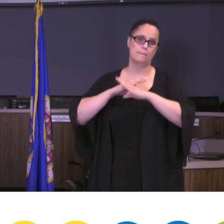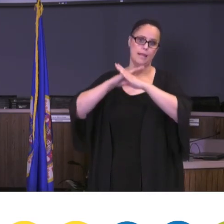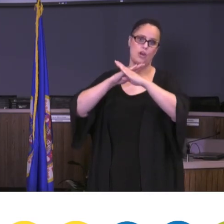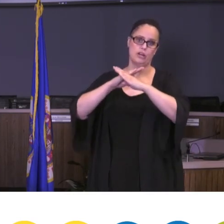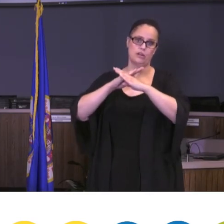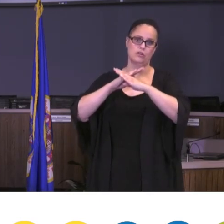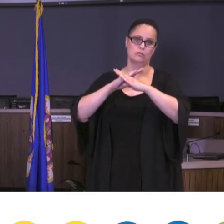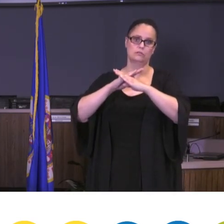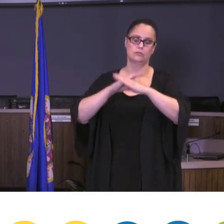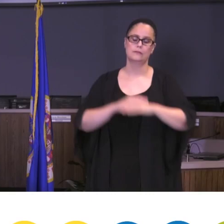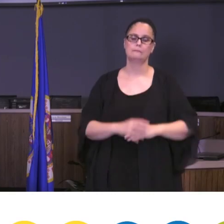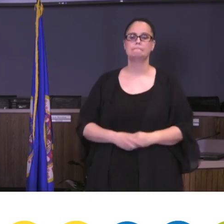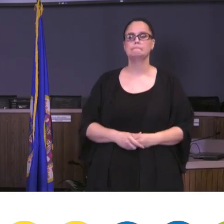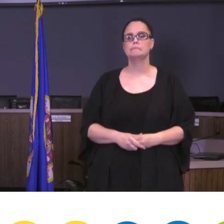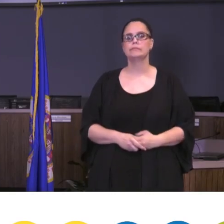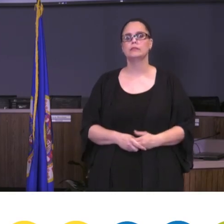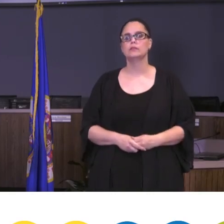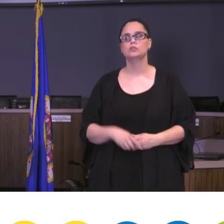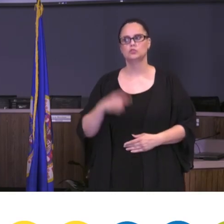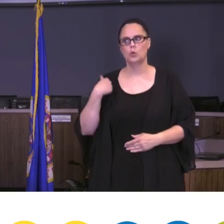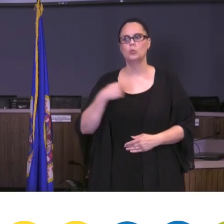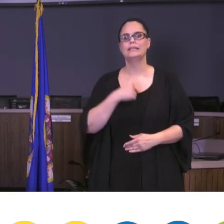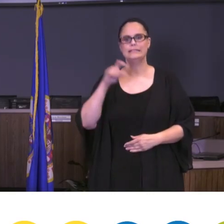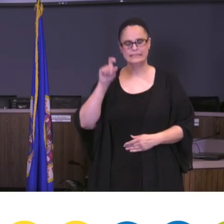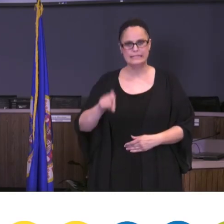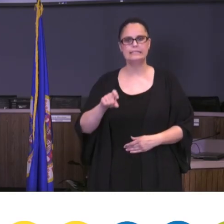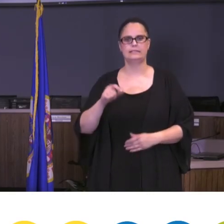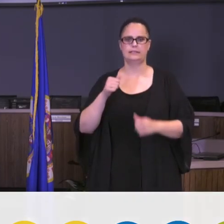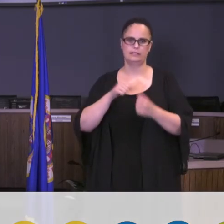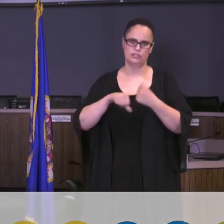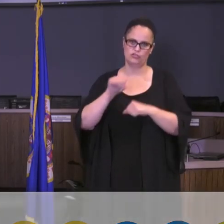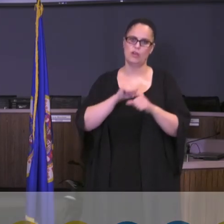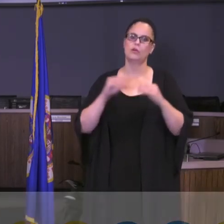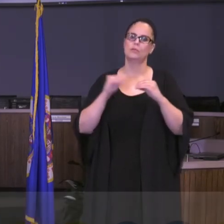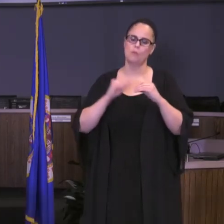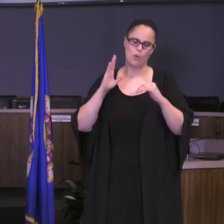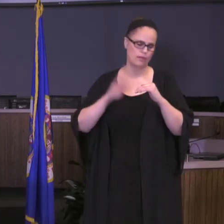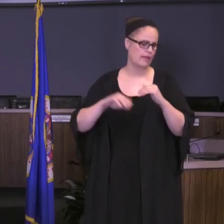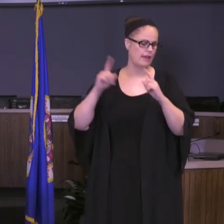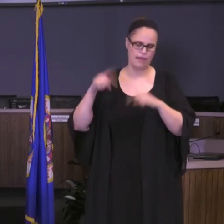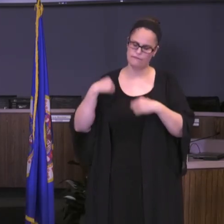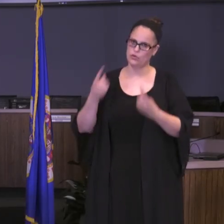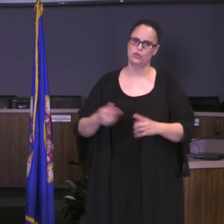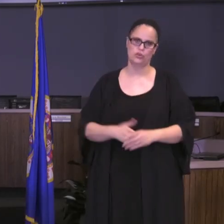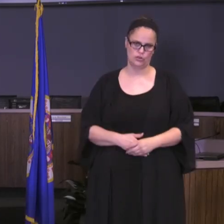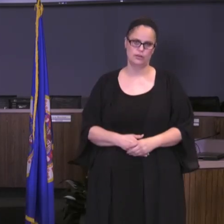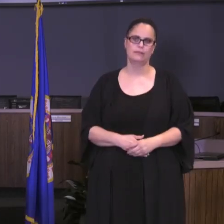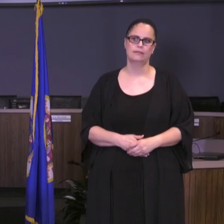navigate around. And so we need each other more than ever in this time as we move forward, and I know I can count